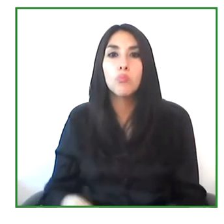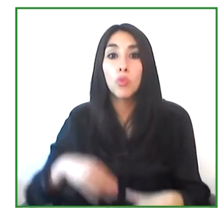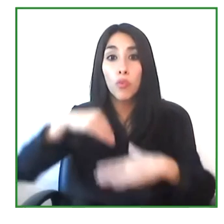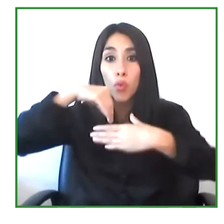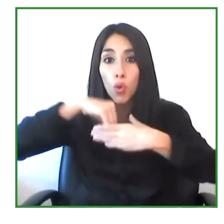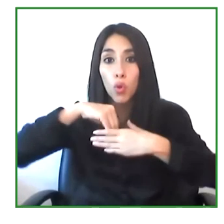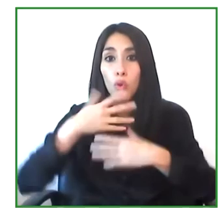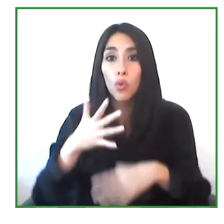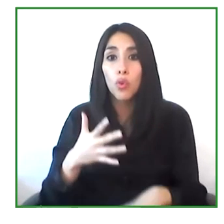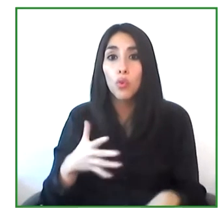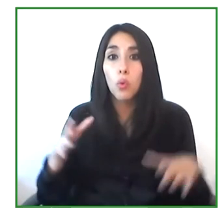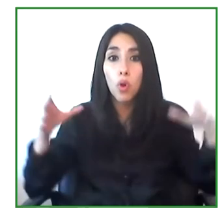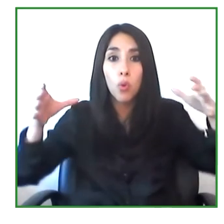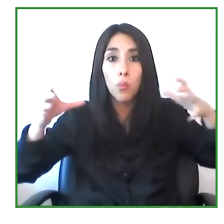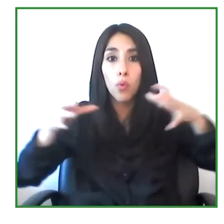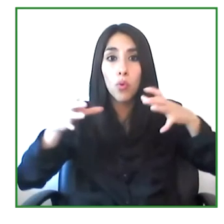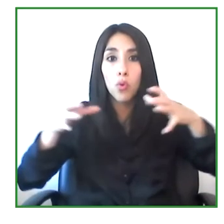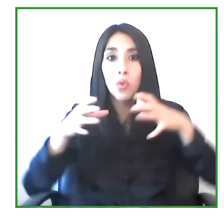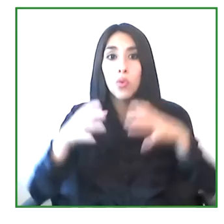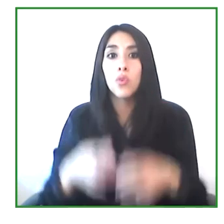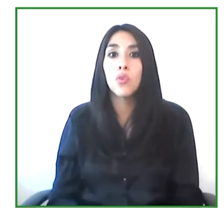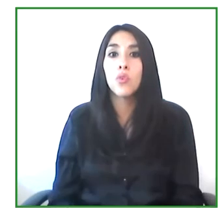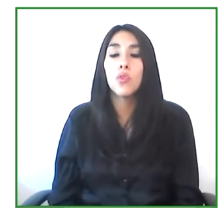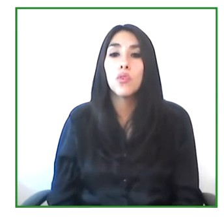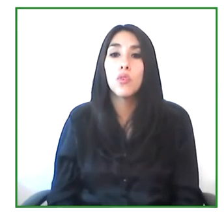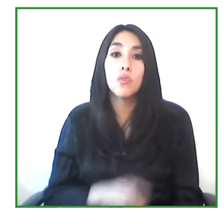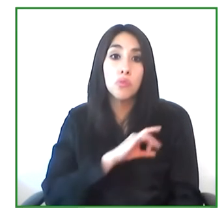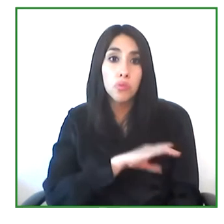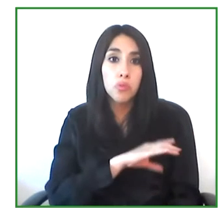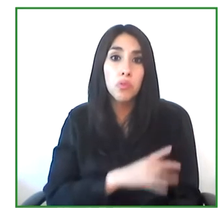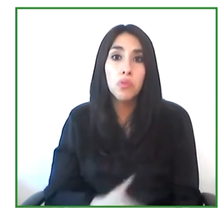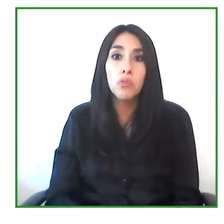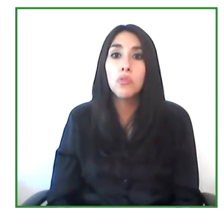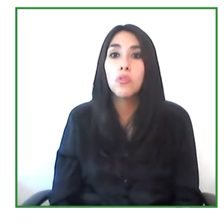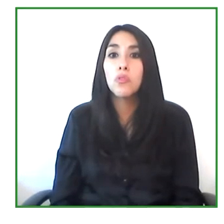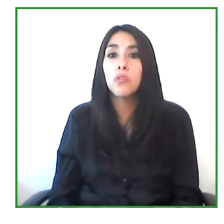or they estimated that out of 15 million people in Chile.